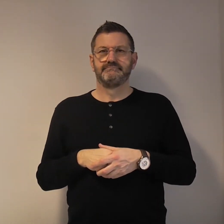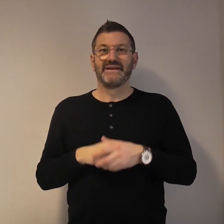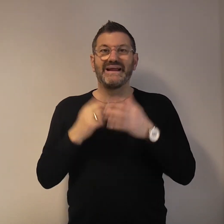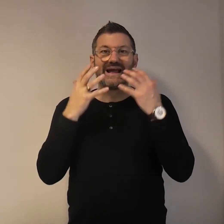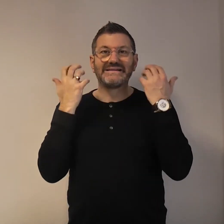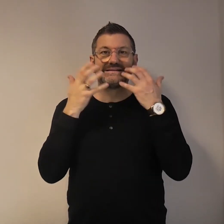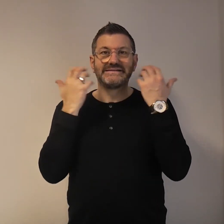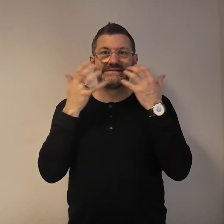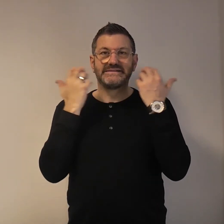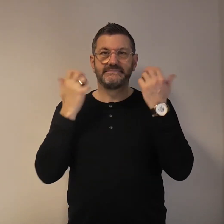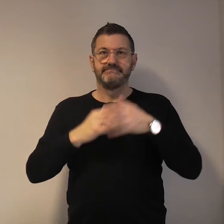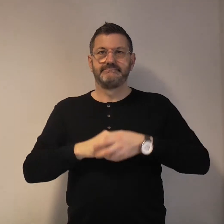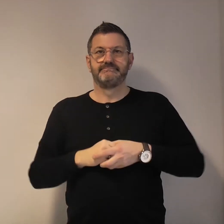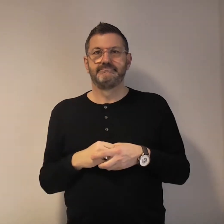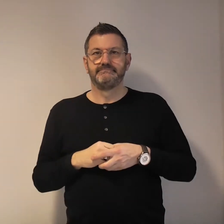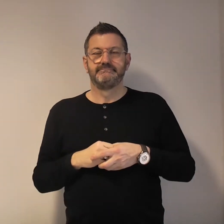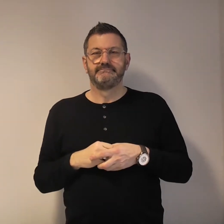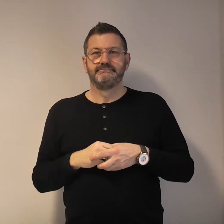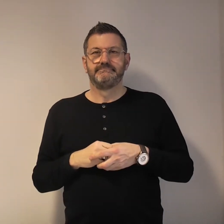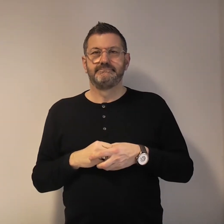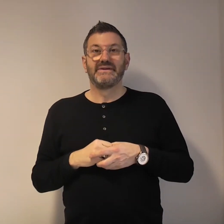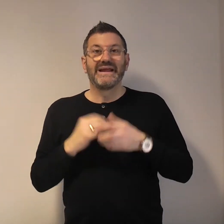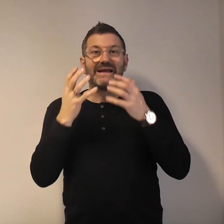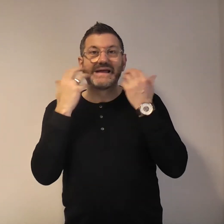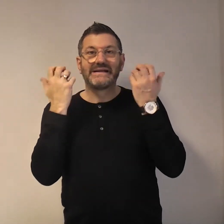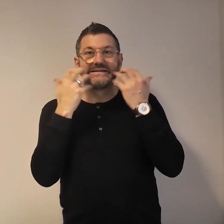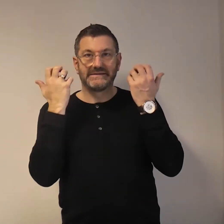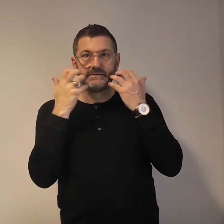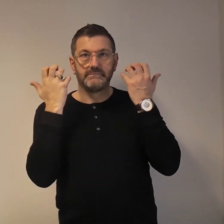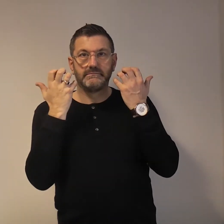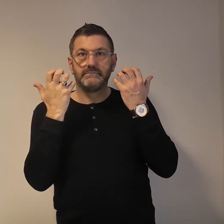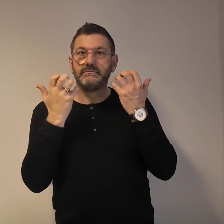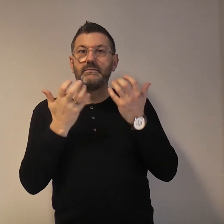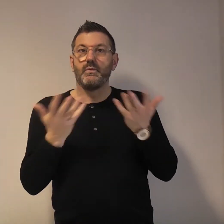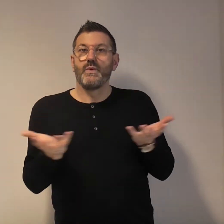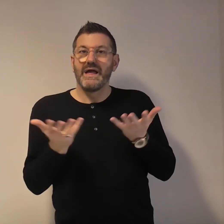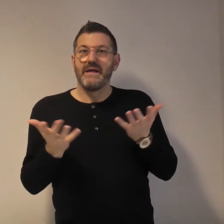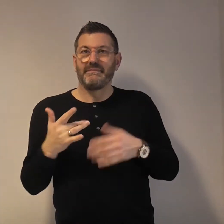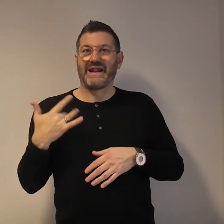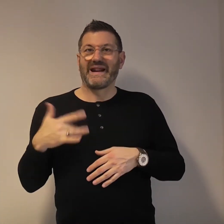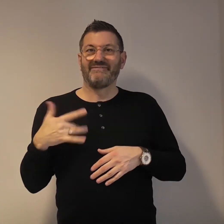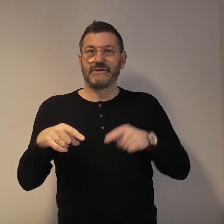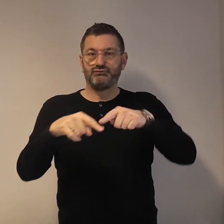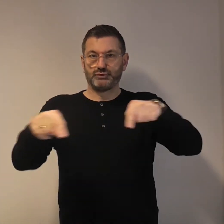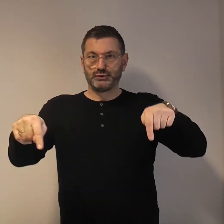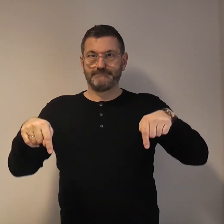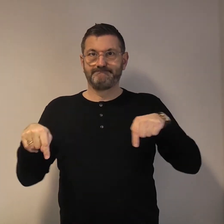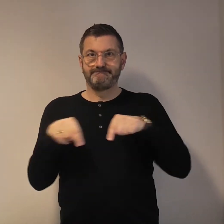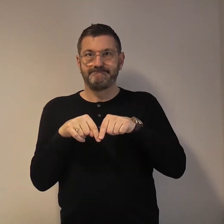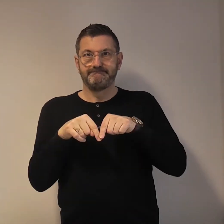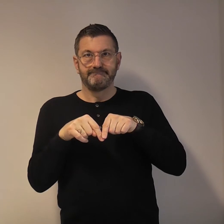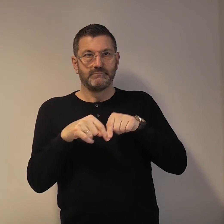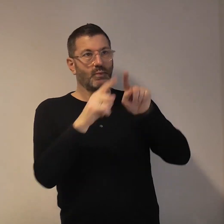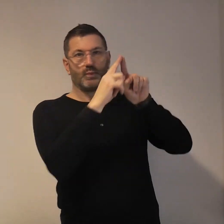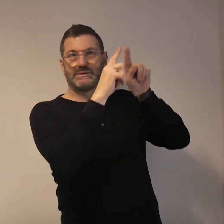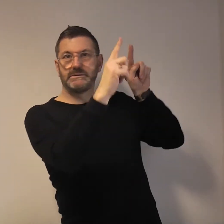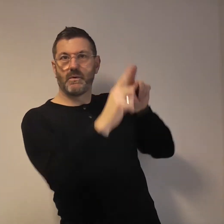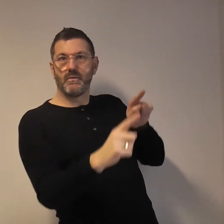Cat. Cat where? Living room?